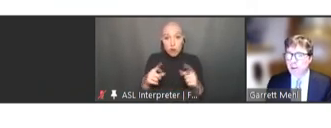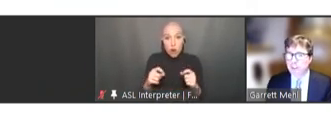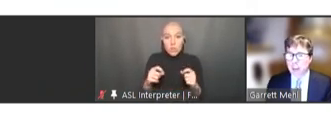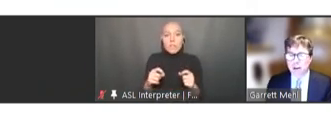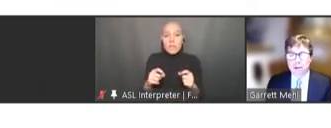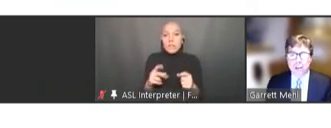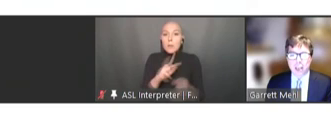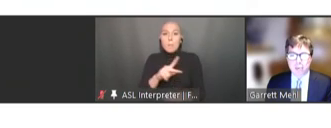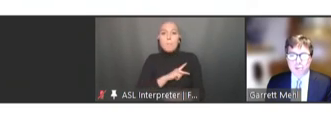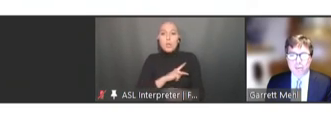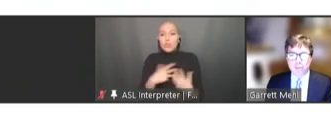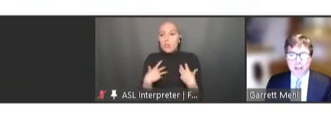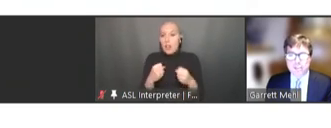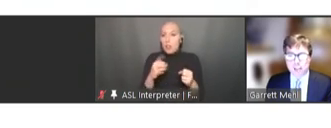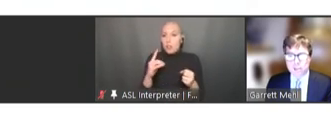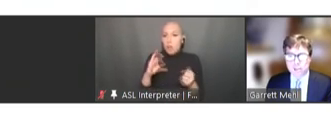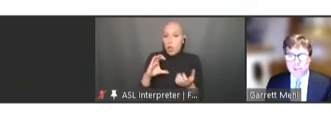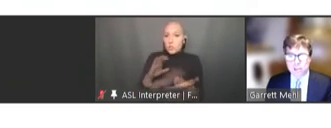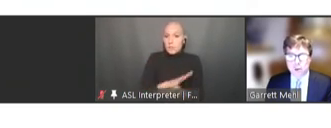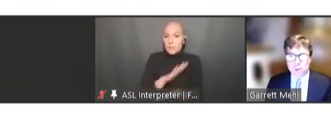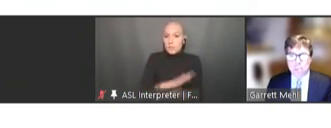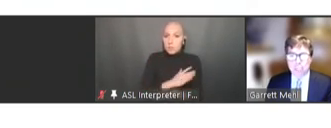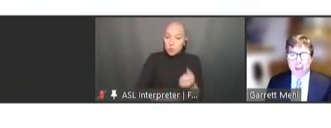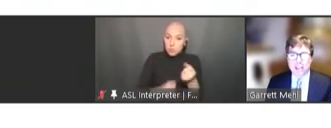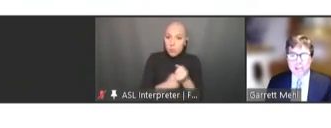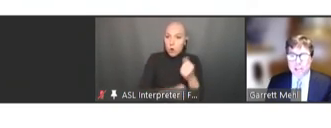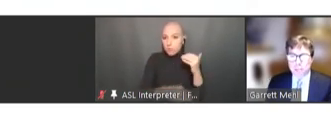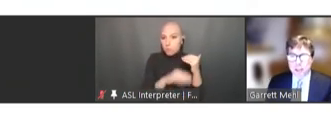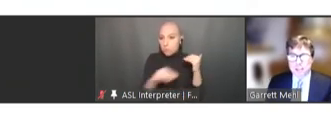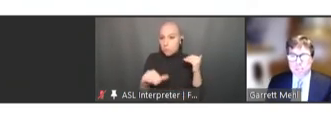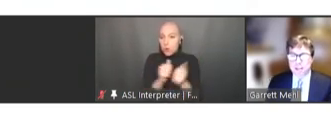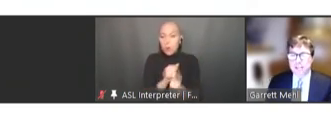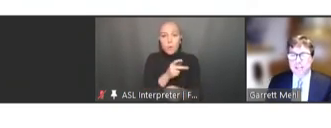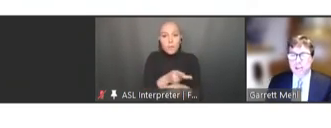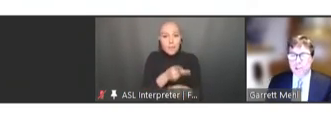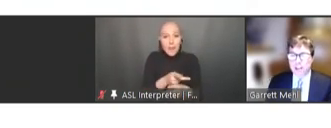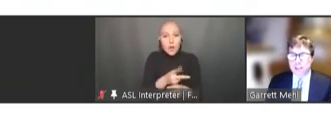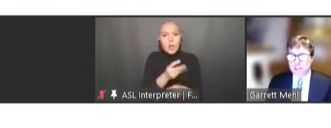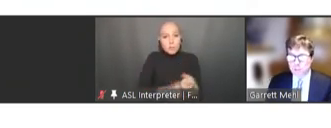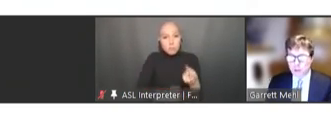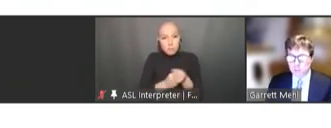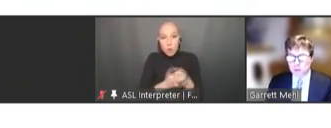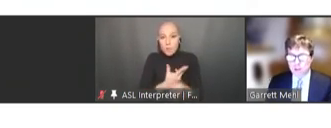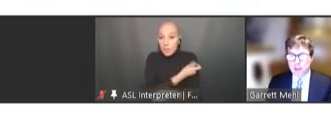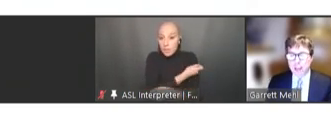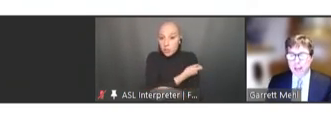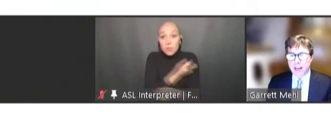care of and proof of vaccination. Additionally, because the business logic is computable and as